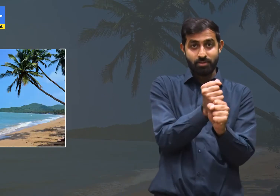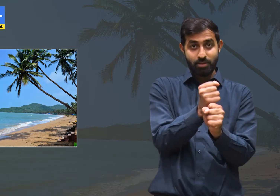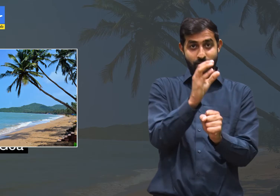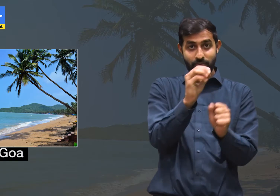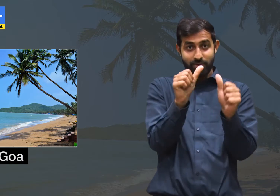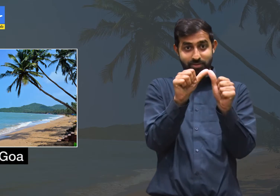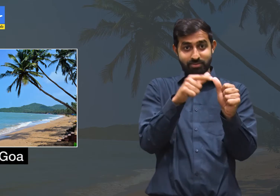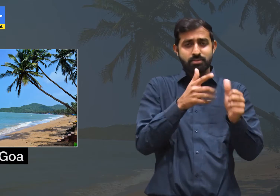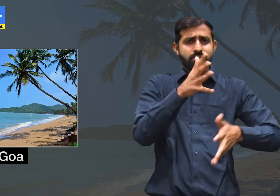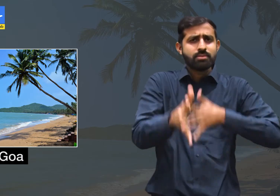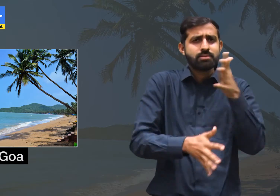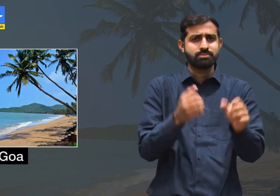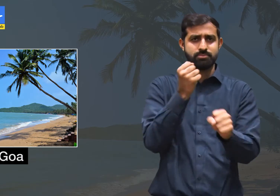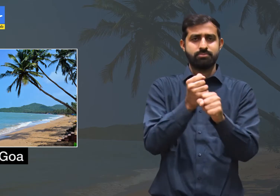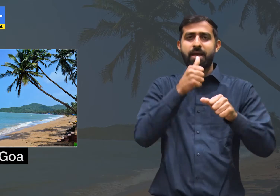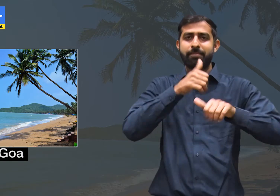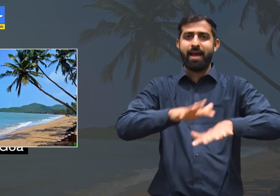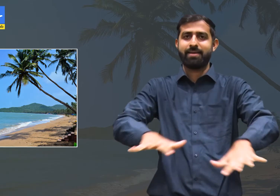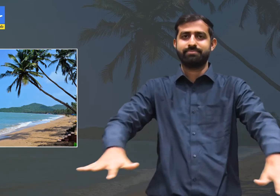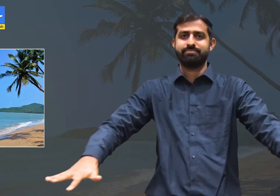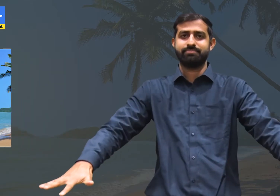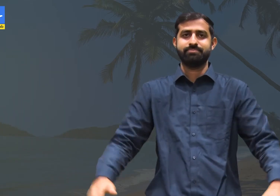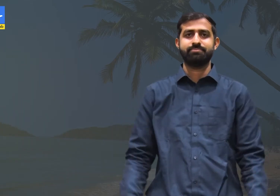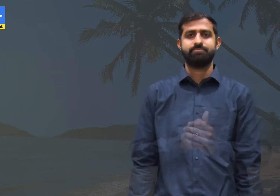This is the sign for Goa.